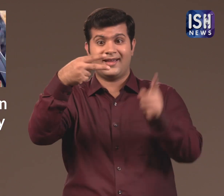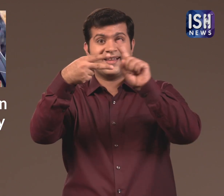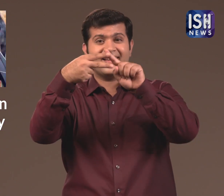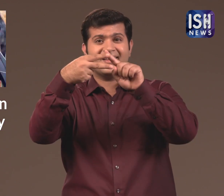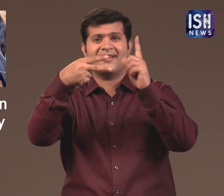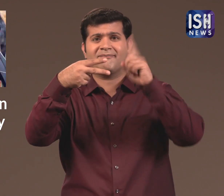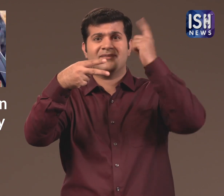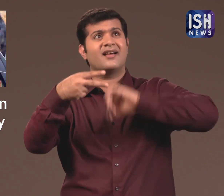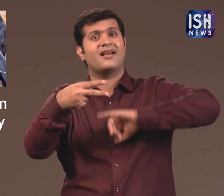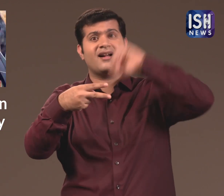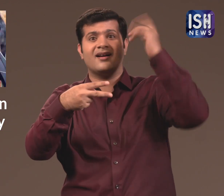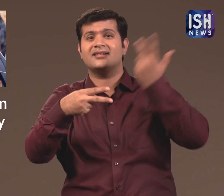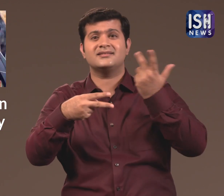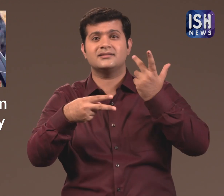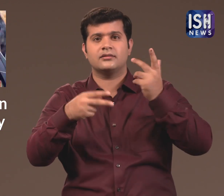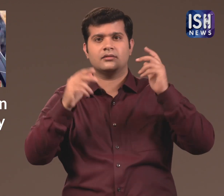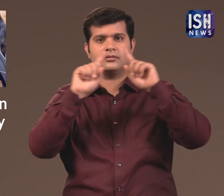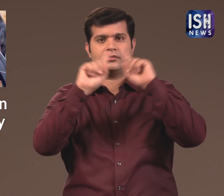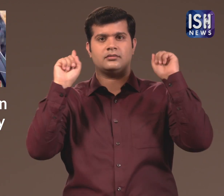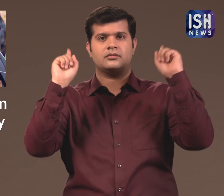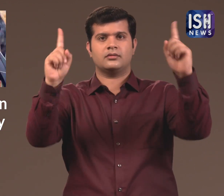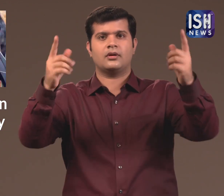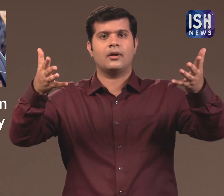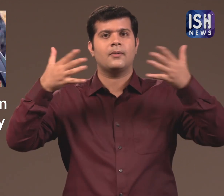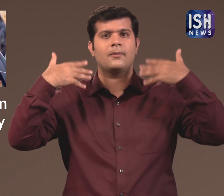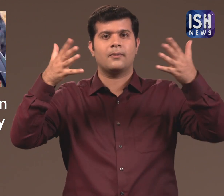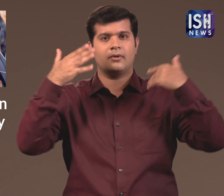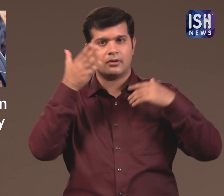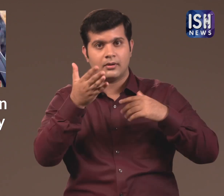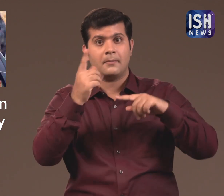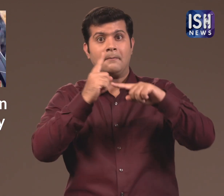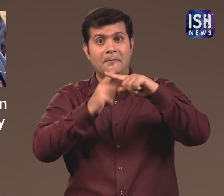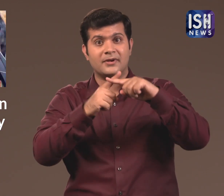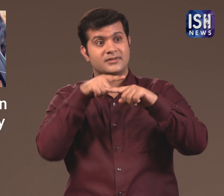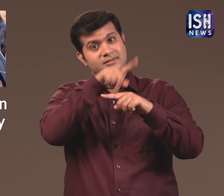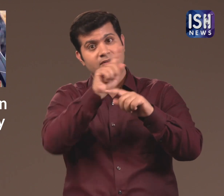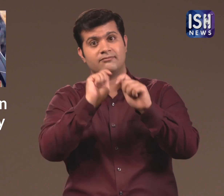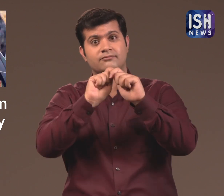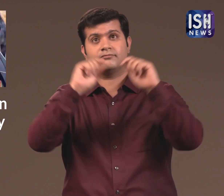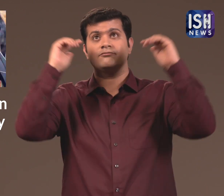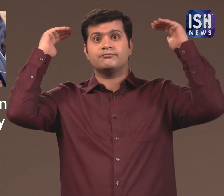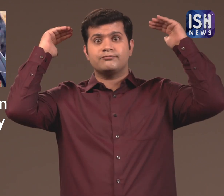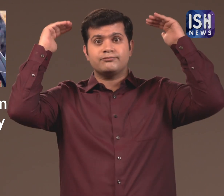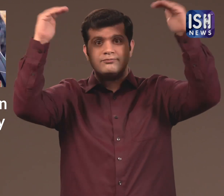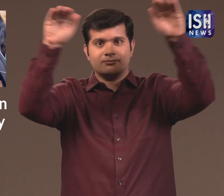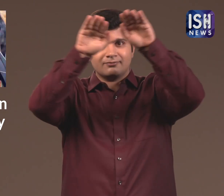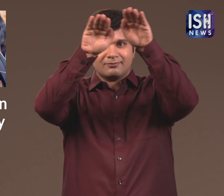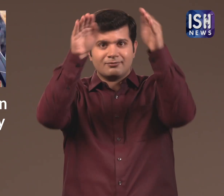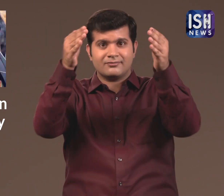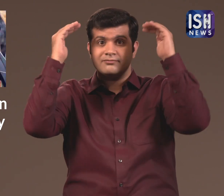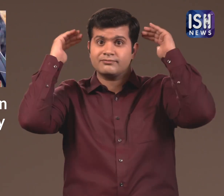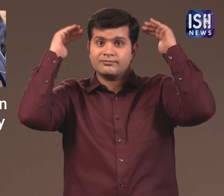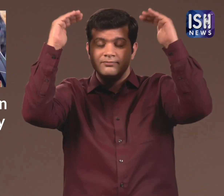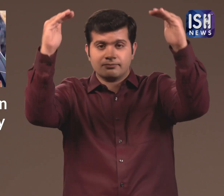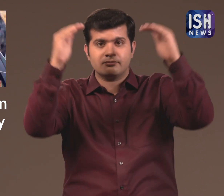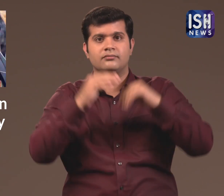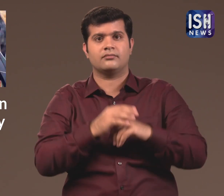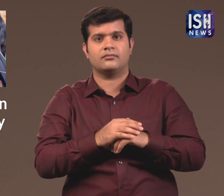On the terrace they even put up a makeshift dome.